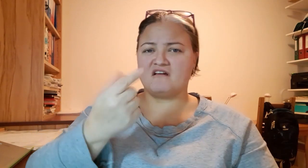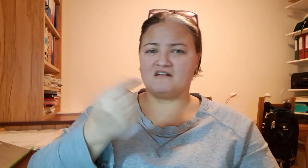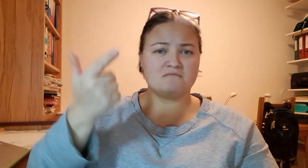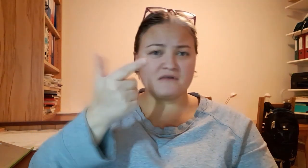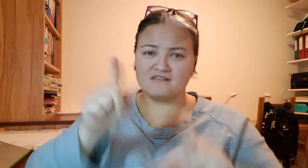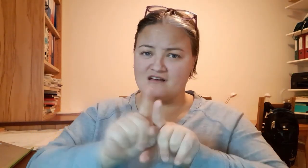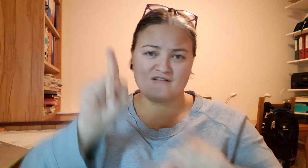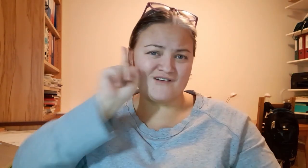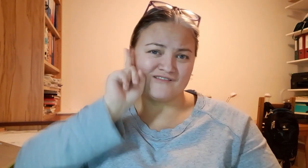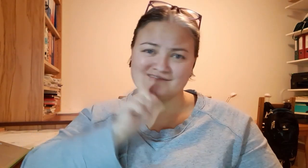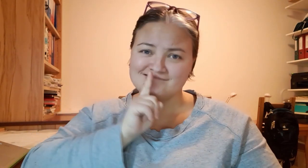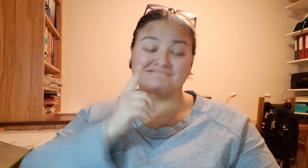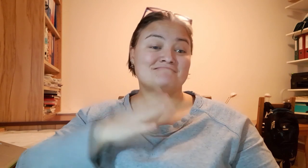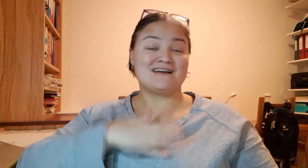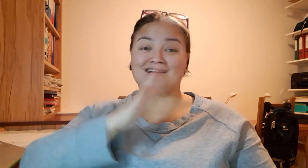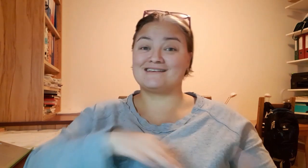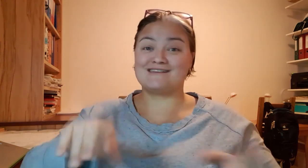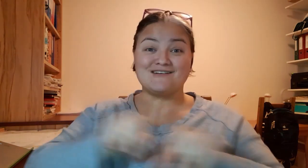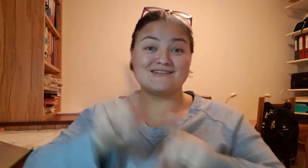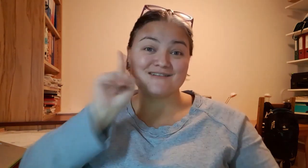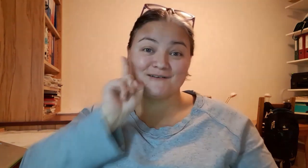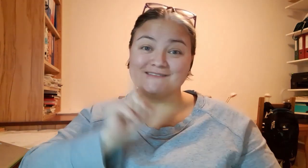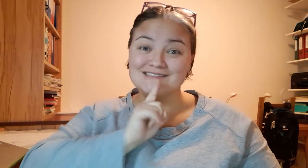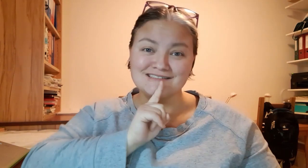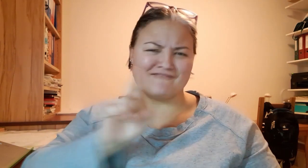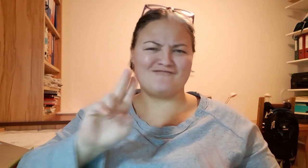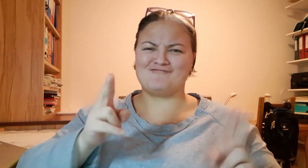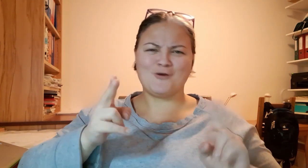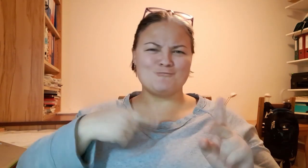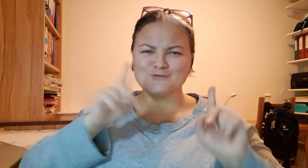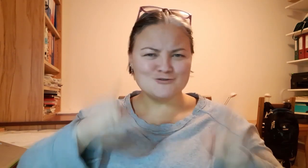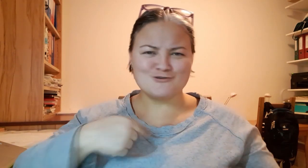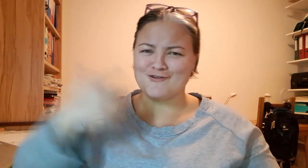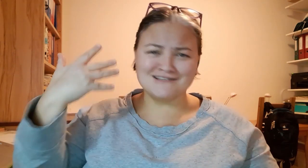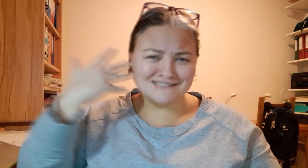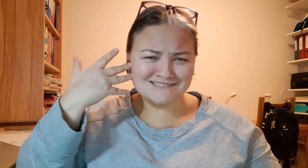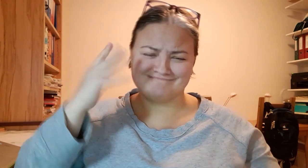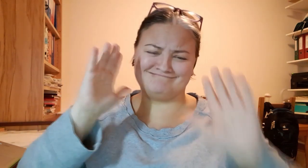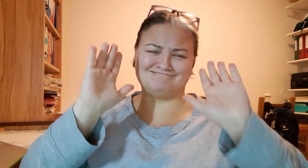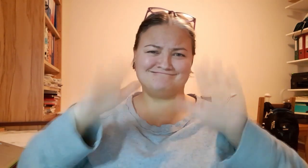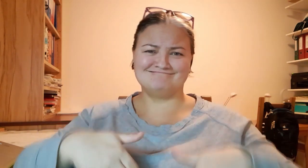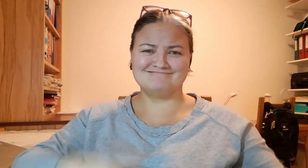Both my parents are deaf too and my children are also deaf. So why would I need one....